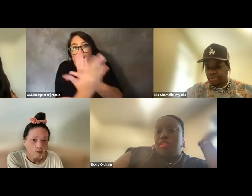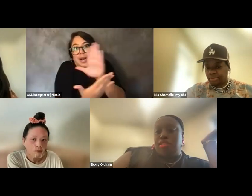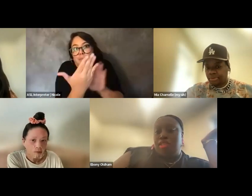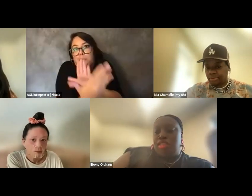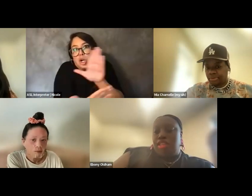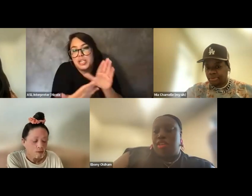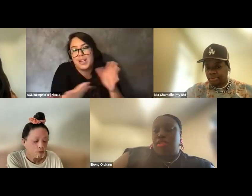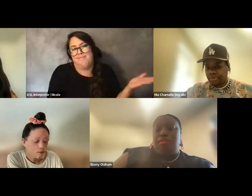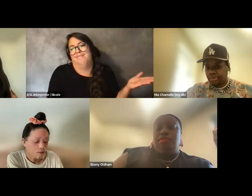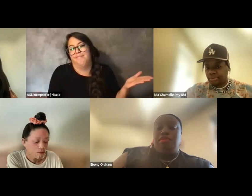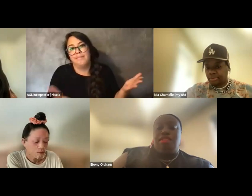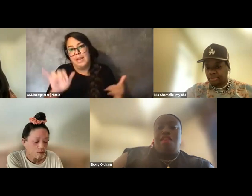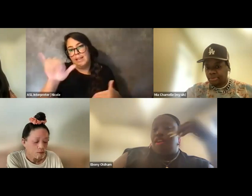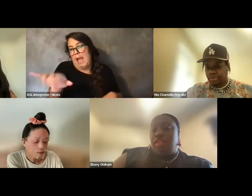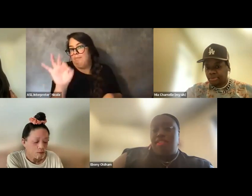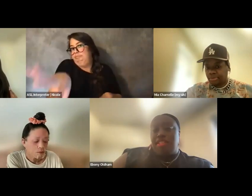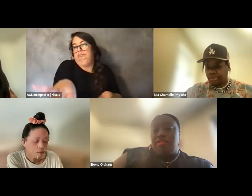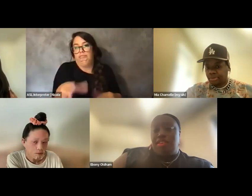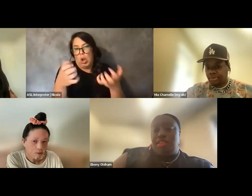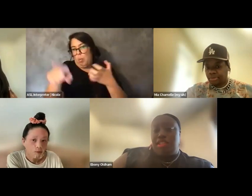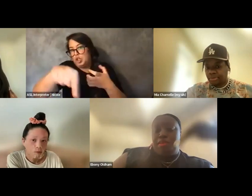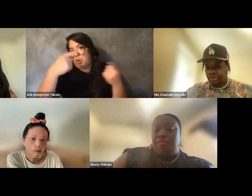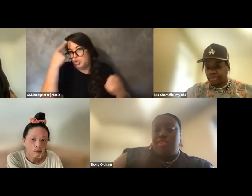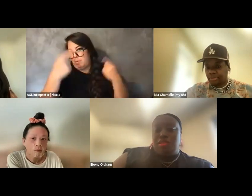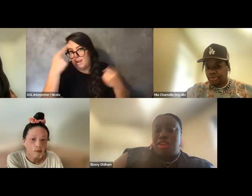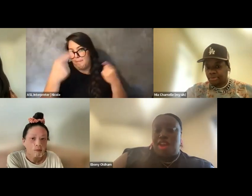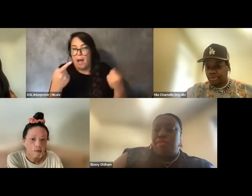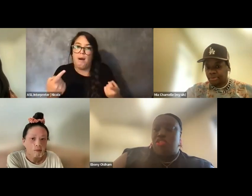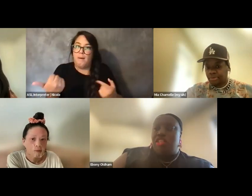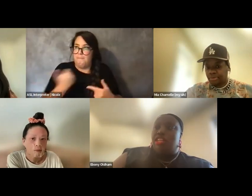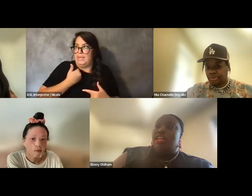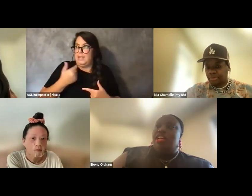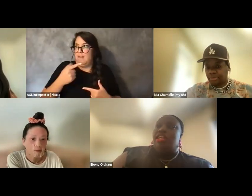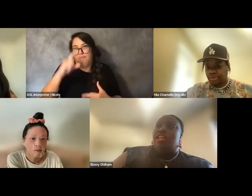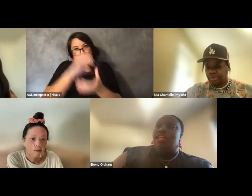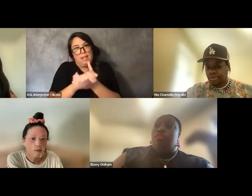and I think that could just be food for thought for all of us. As someone who, like, deeply believes in the work of abolition, like,